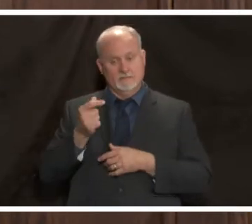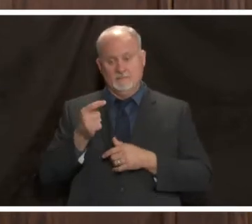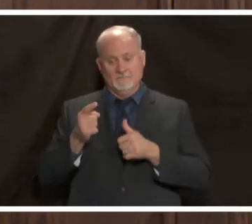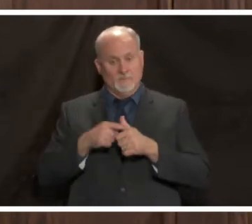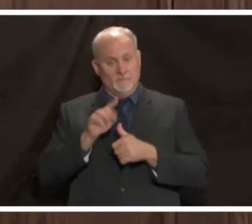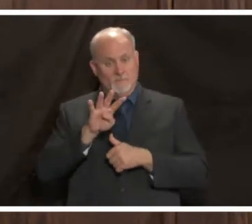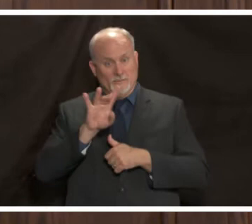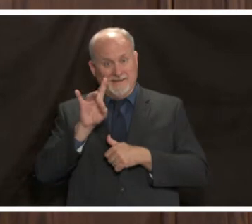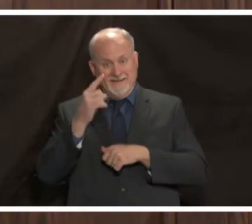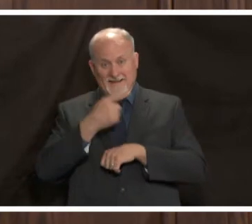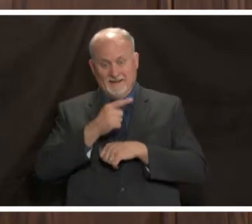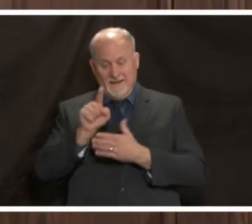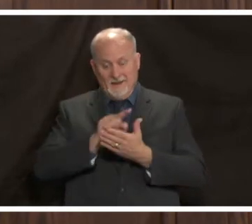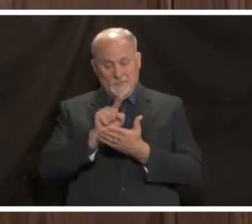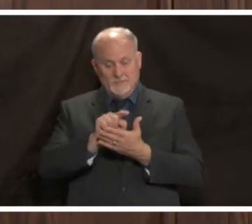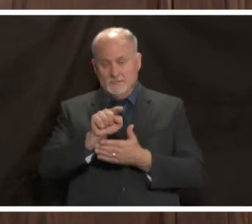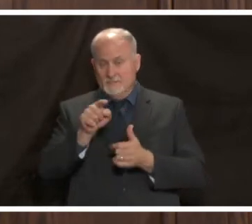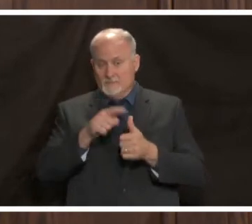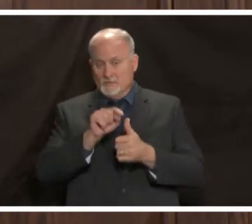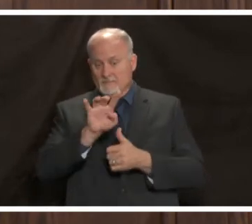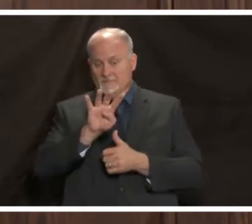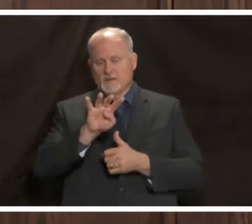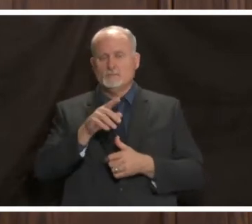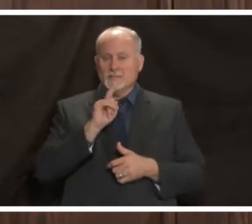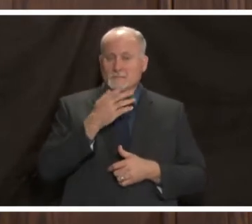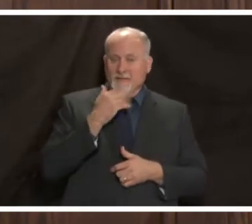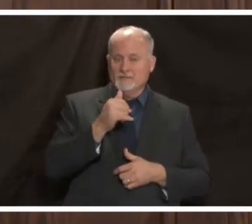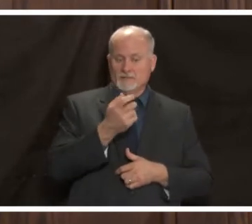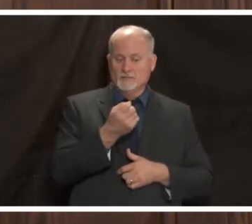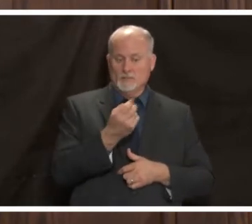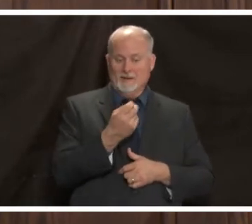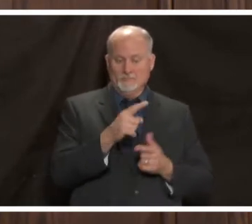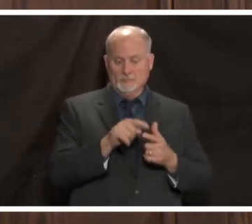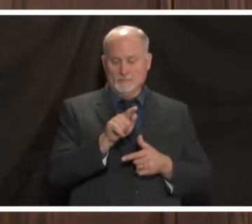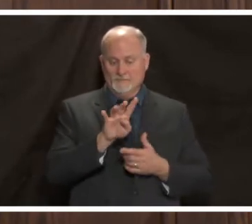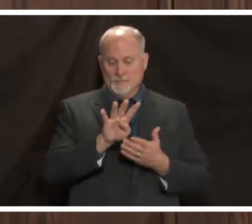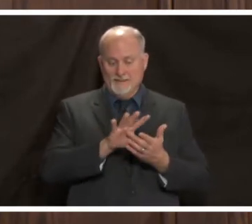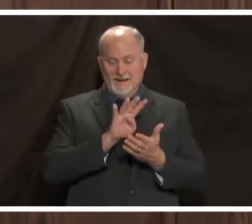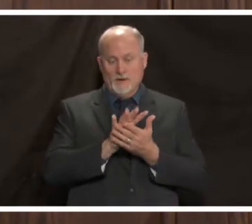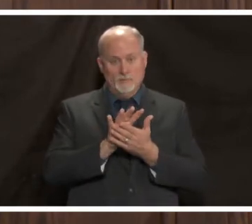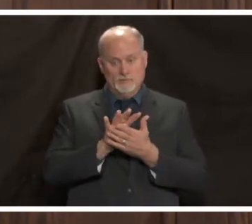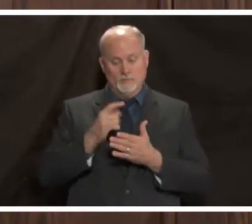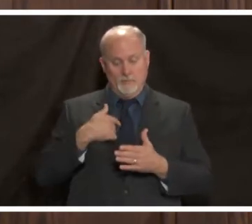hours and ideally the first 12 to 24 hours that'll knock it out we don't have that for covid yet we